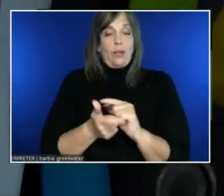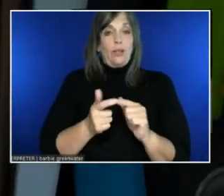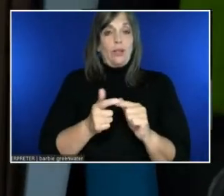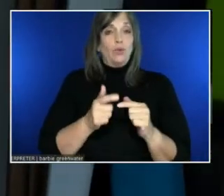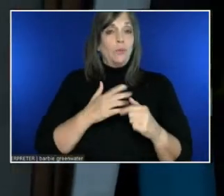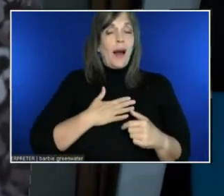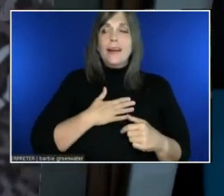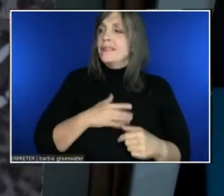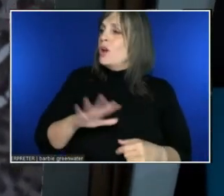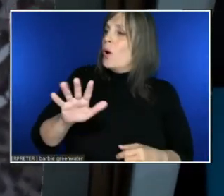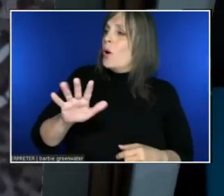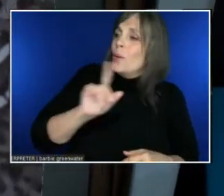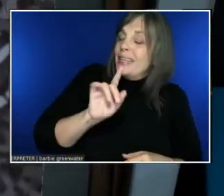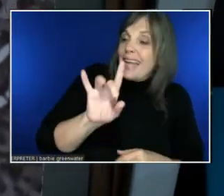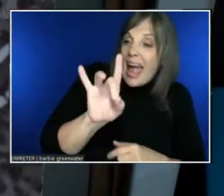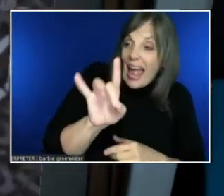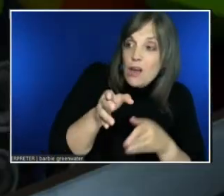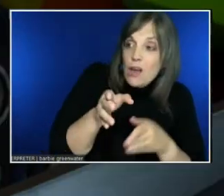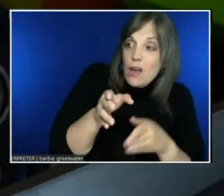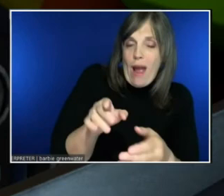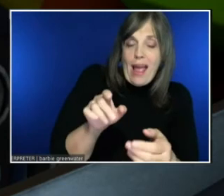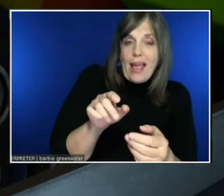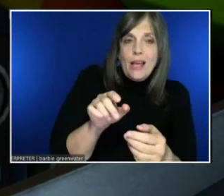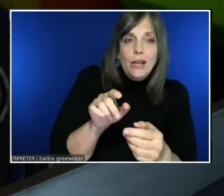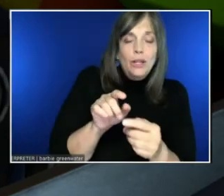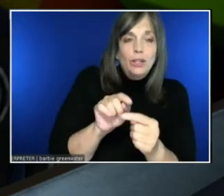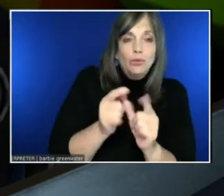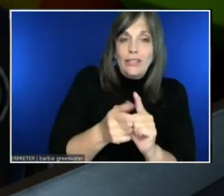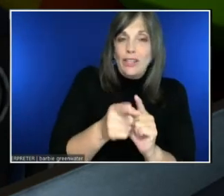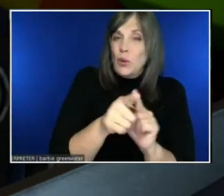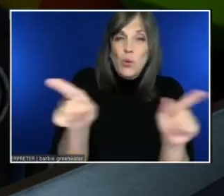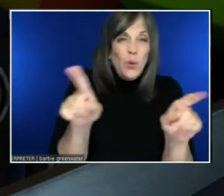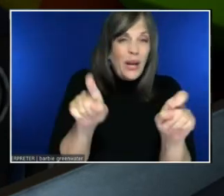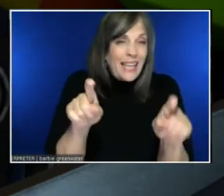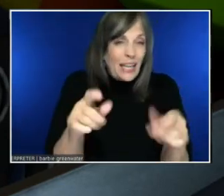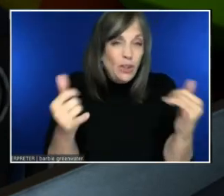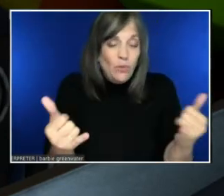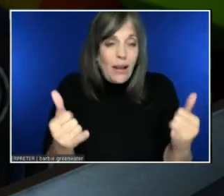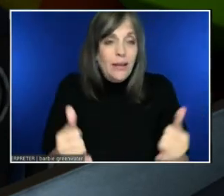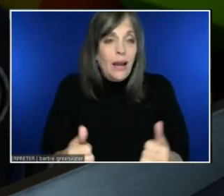And you can test this out right now, by just going into the settings panel and changing